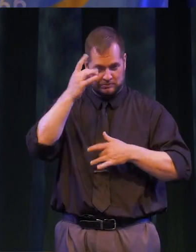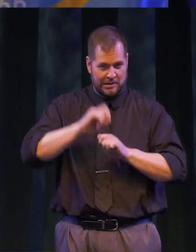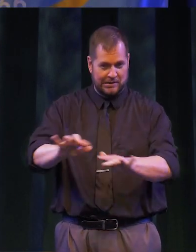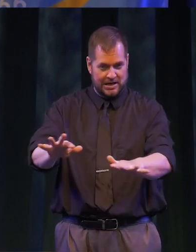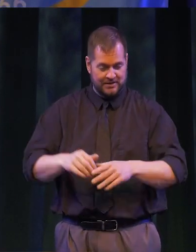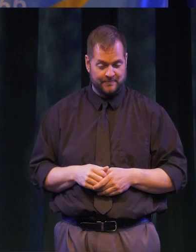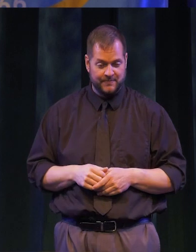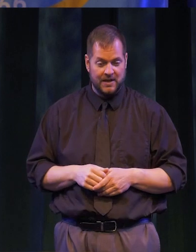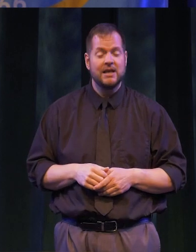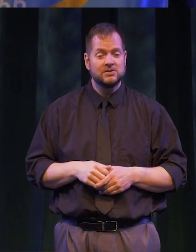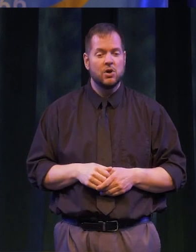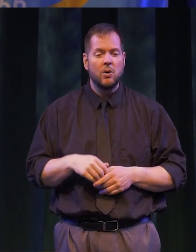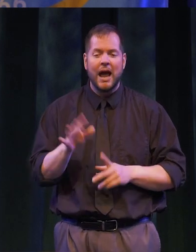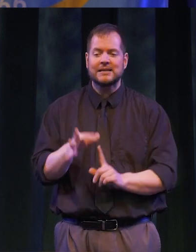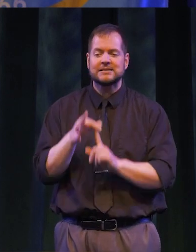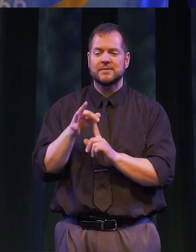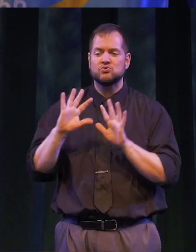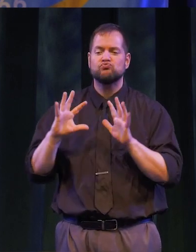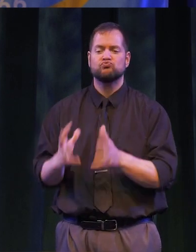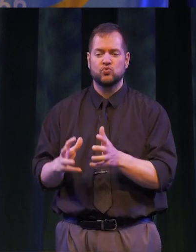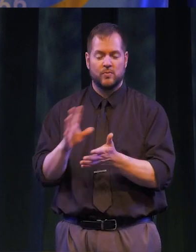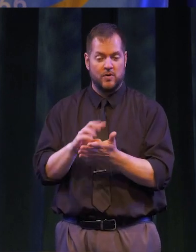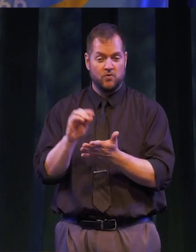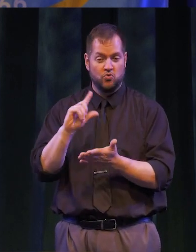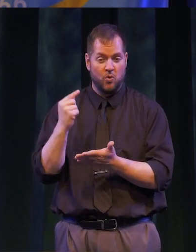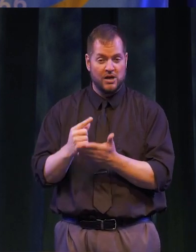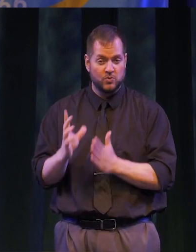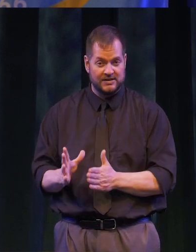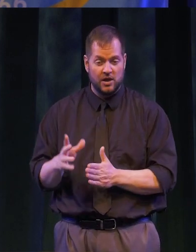SO AS A MEMBER OF A SELECT GROUP OF COLLEGE GRADUATES YOU WILL BE AFFORDED OPPORTUNITIES